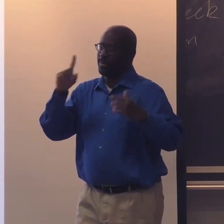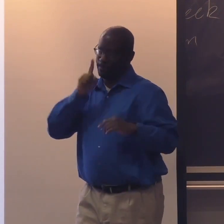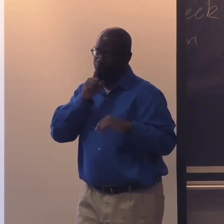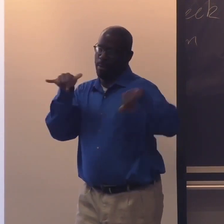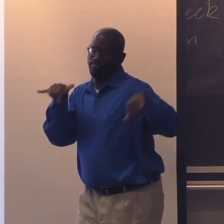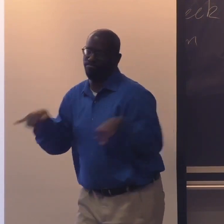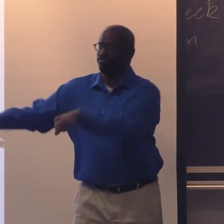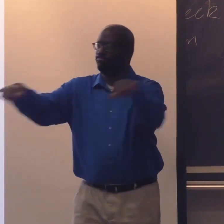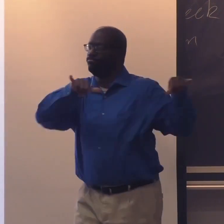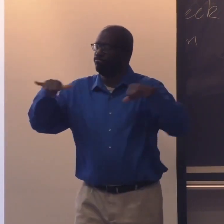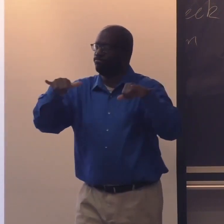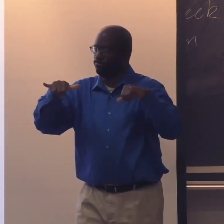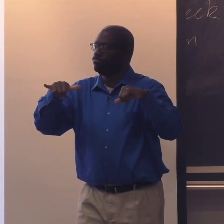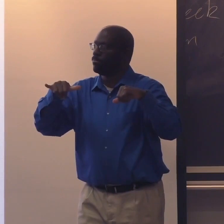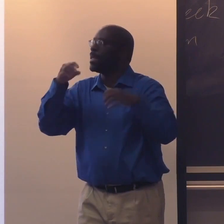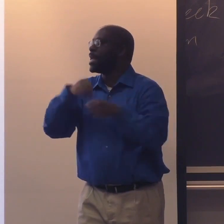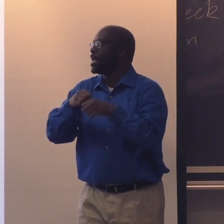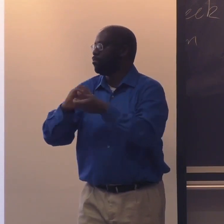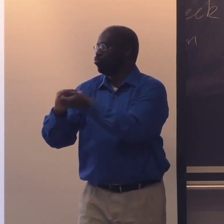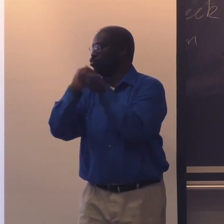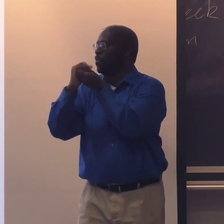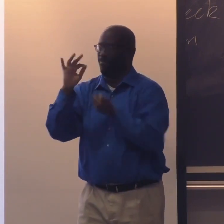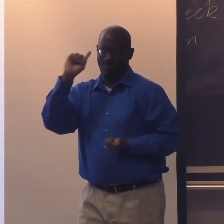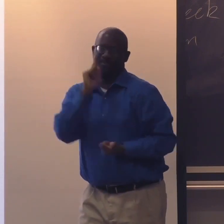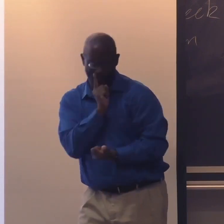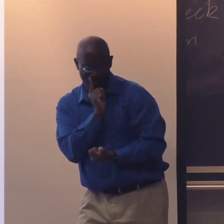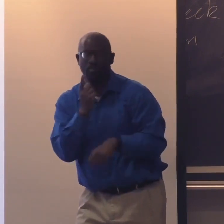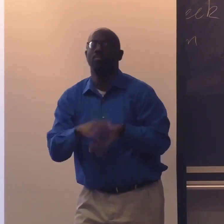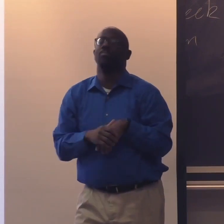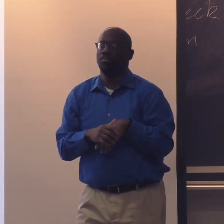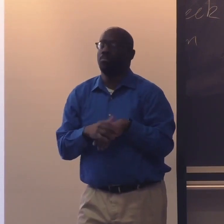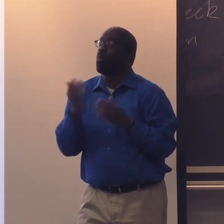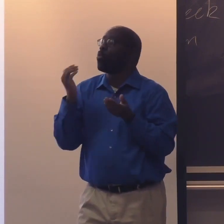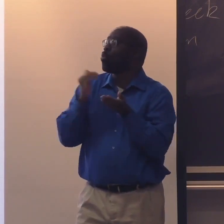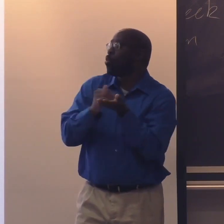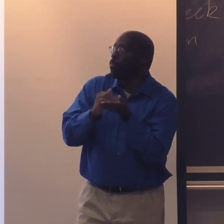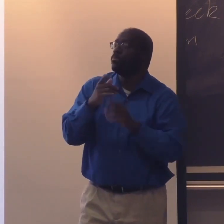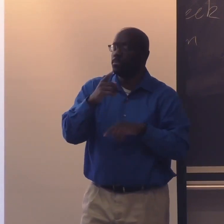because they want to be part of the deaf community and be in collaboration.